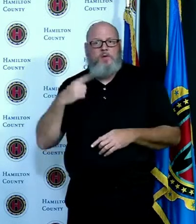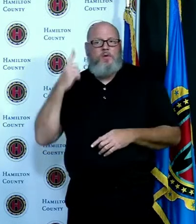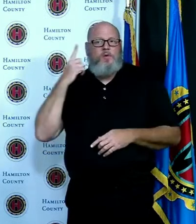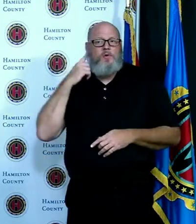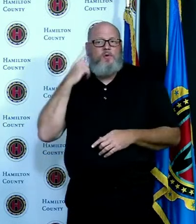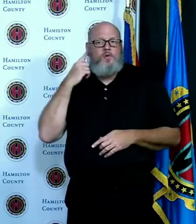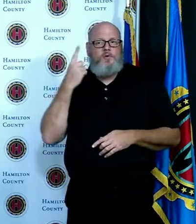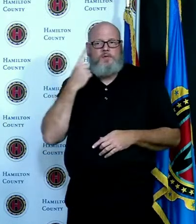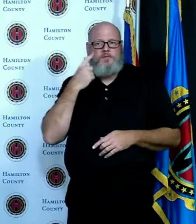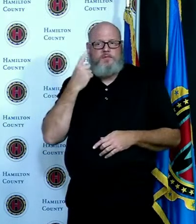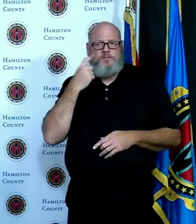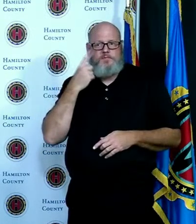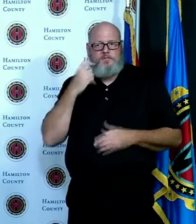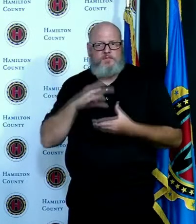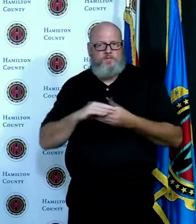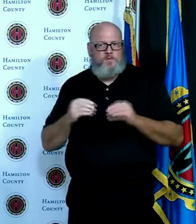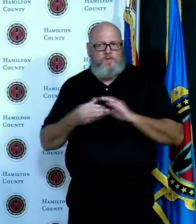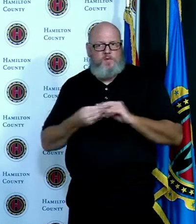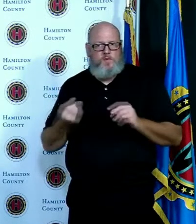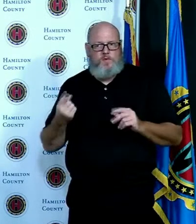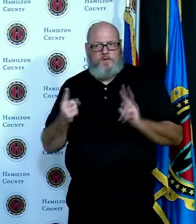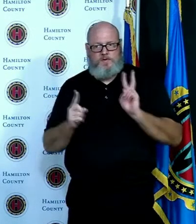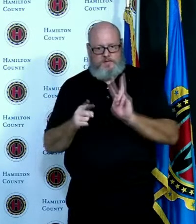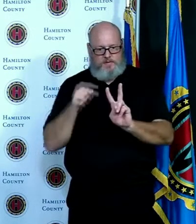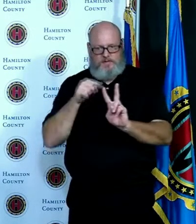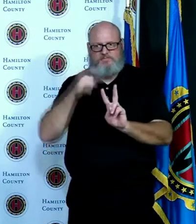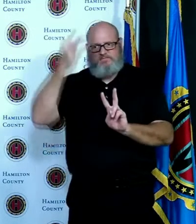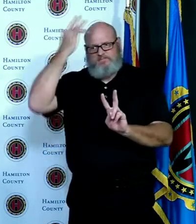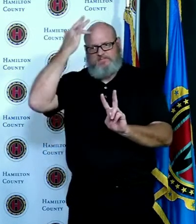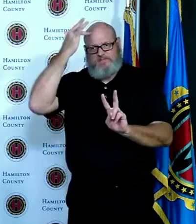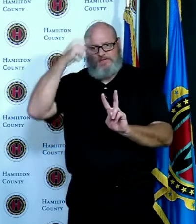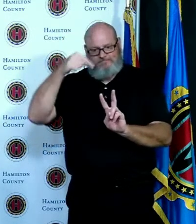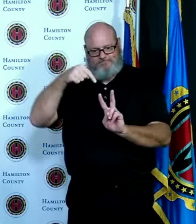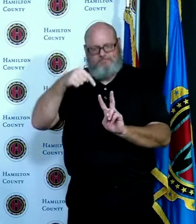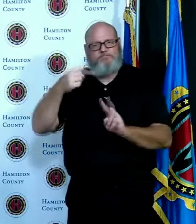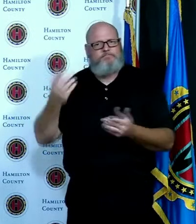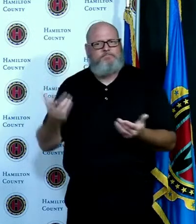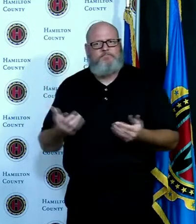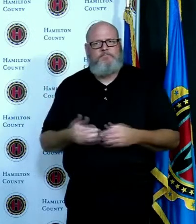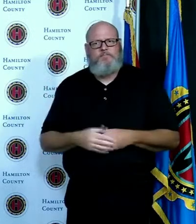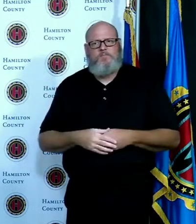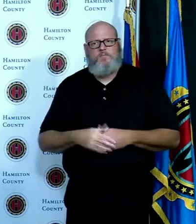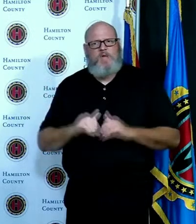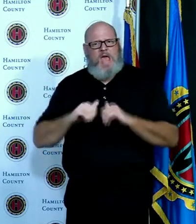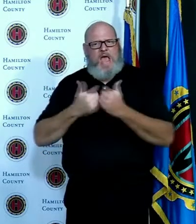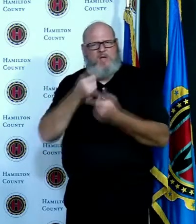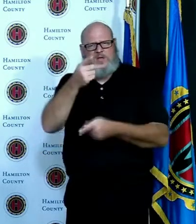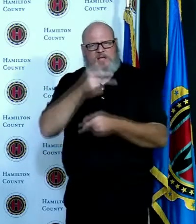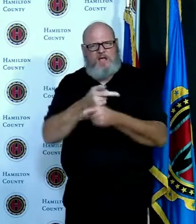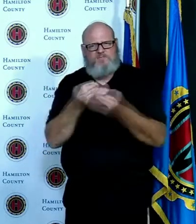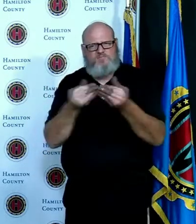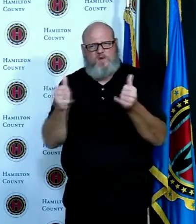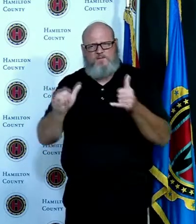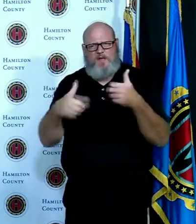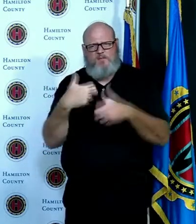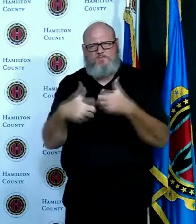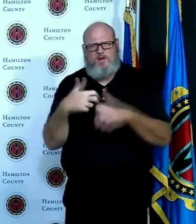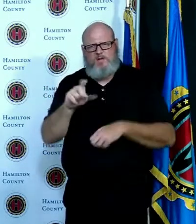turn to and what should they do to to take care of that yes what they should do is report it to